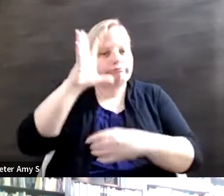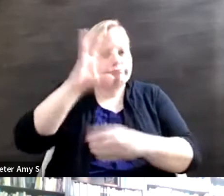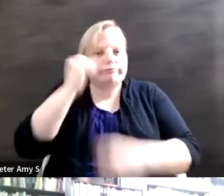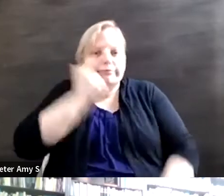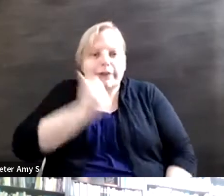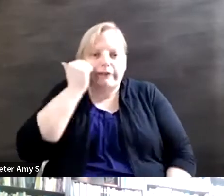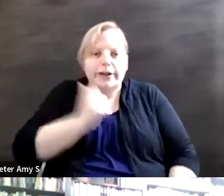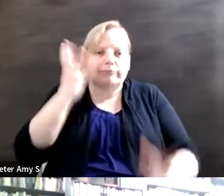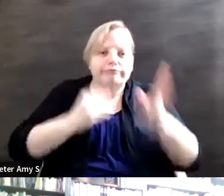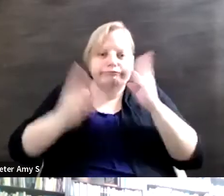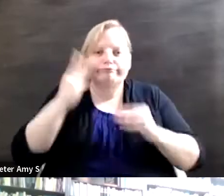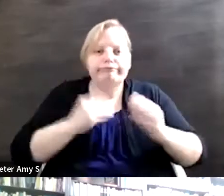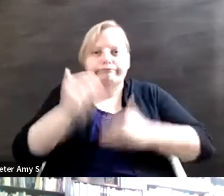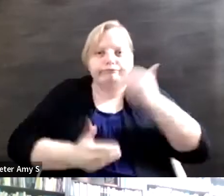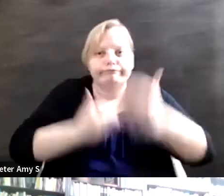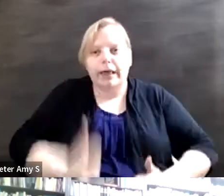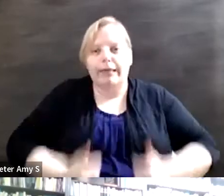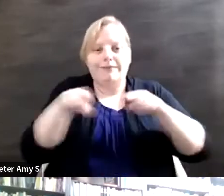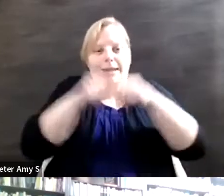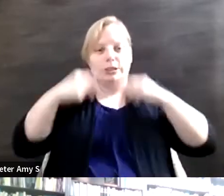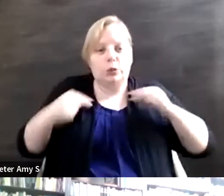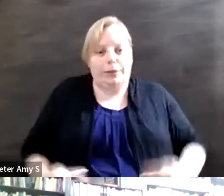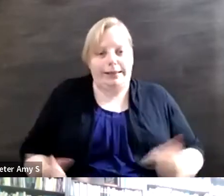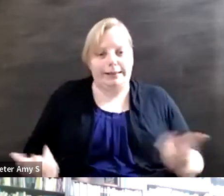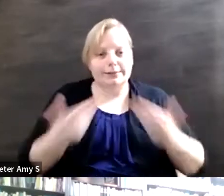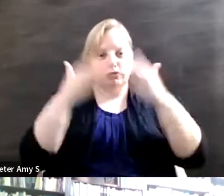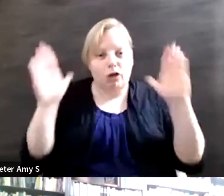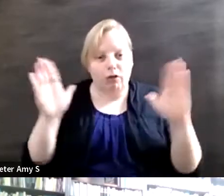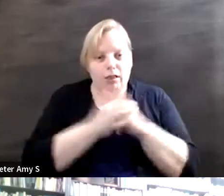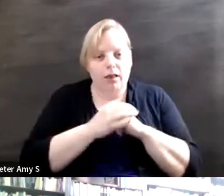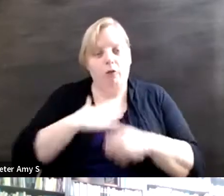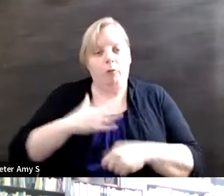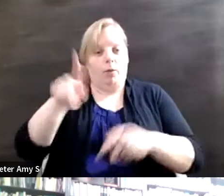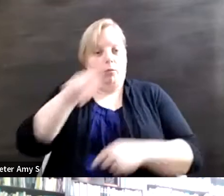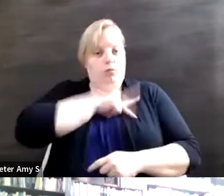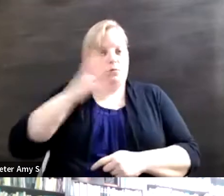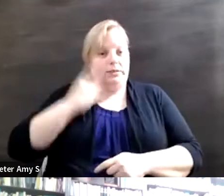in our society. But for some reason, at least from my personal experience and that of many I know,